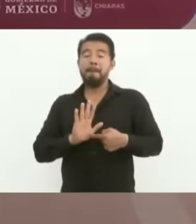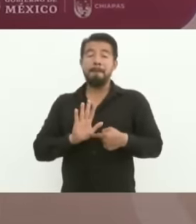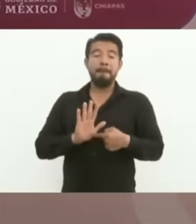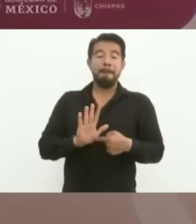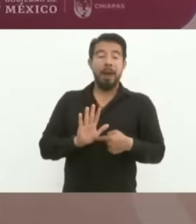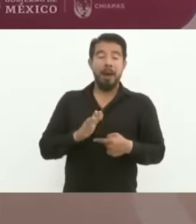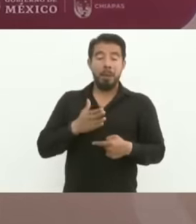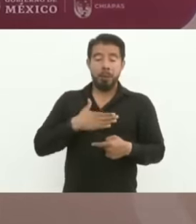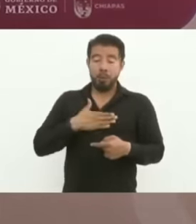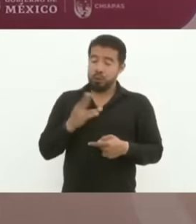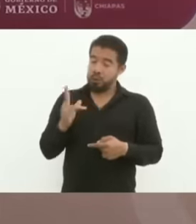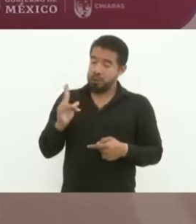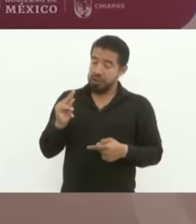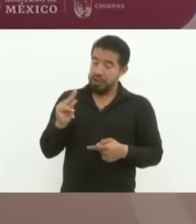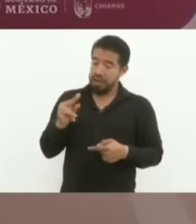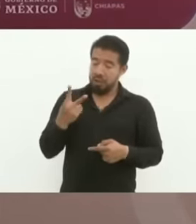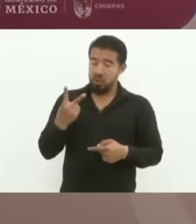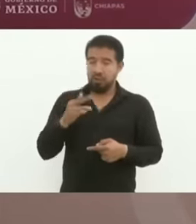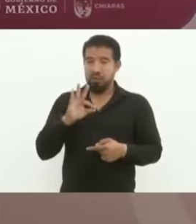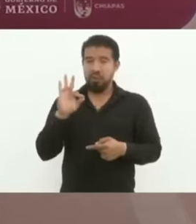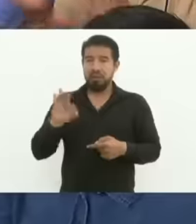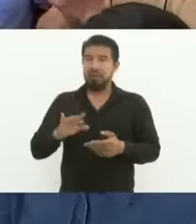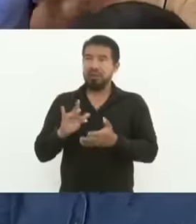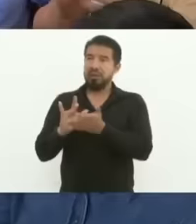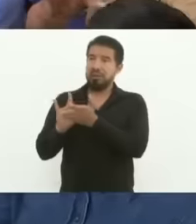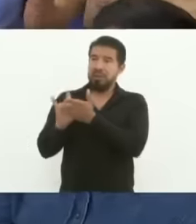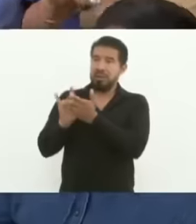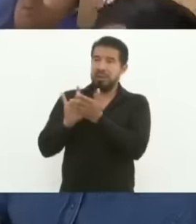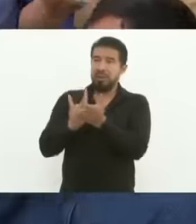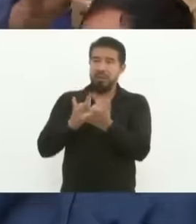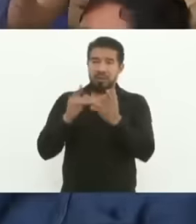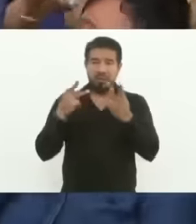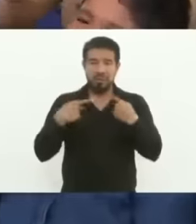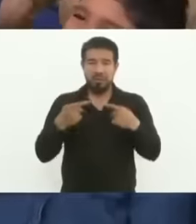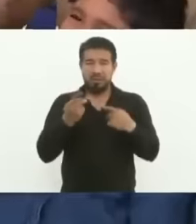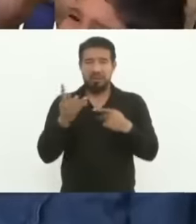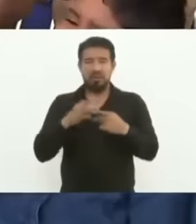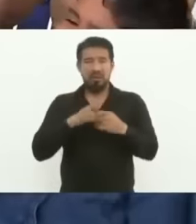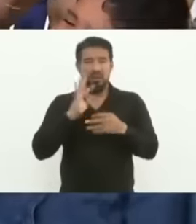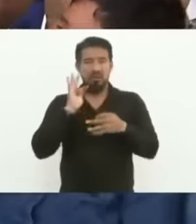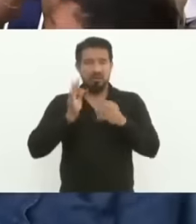82 approval from